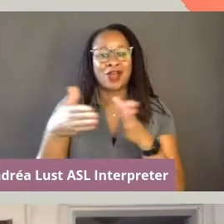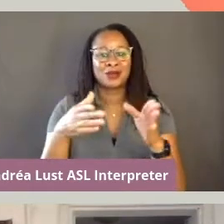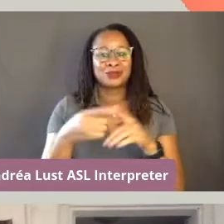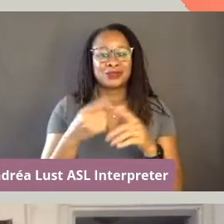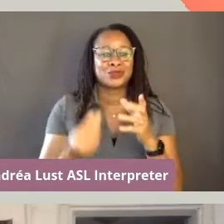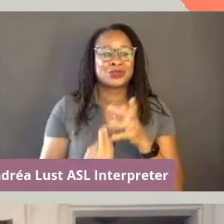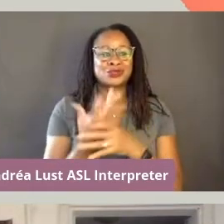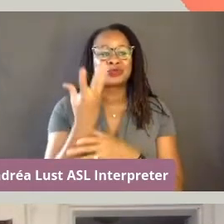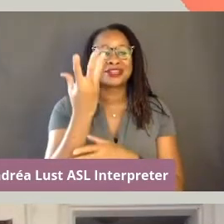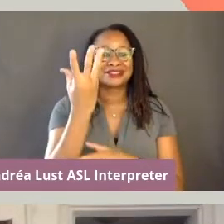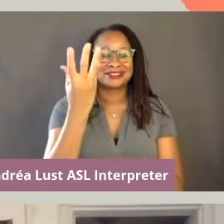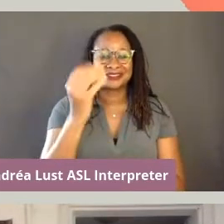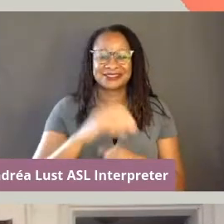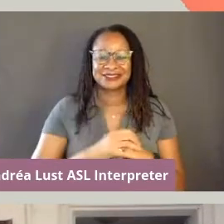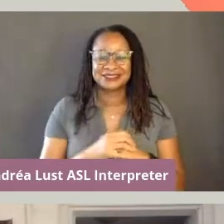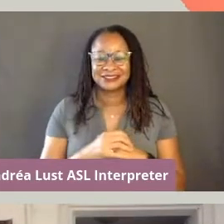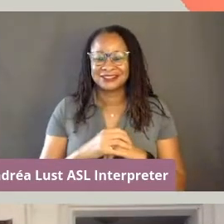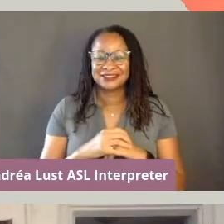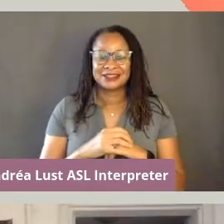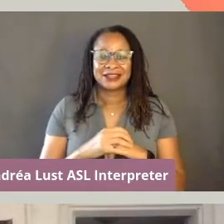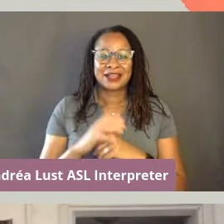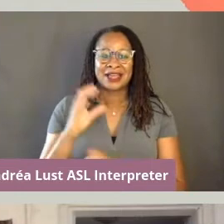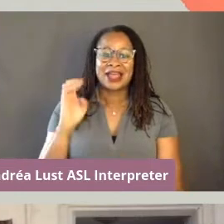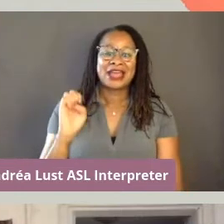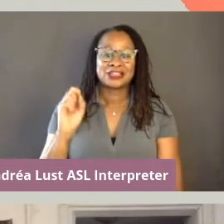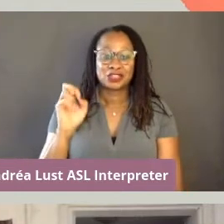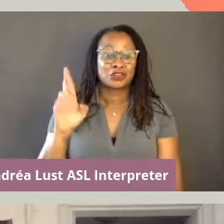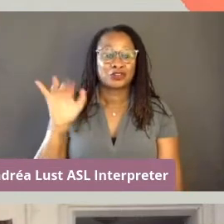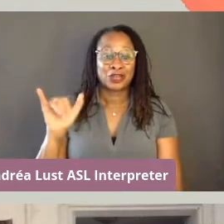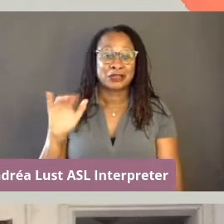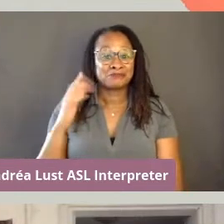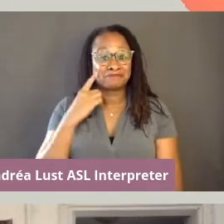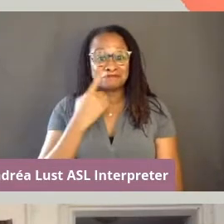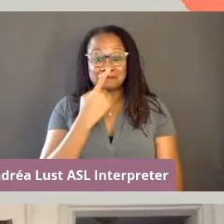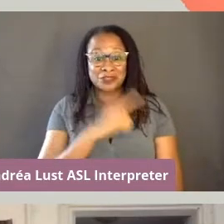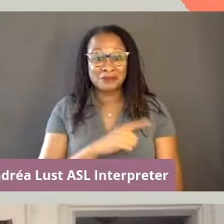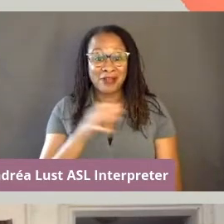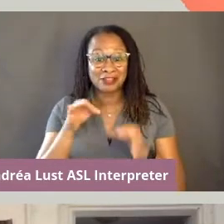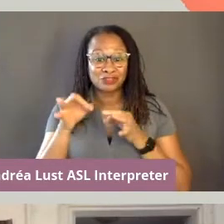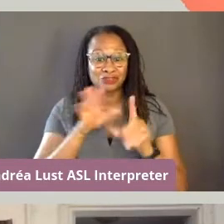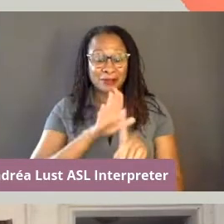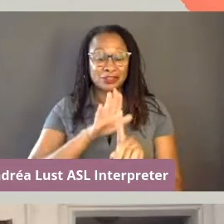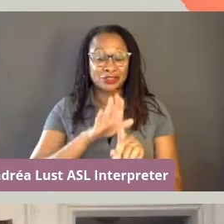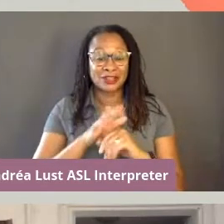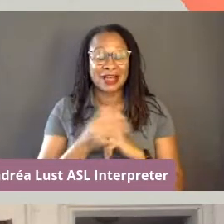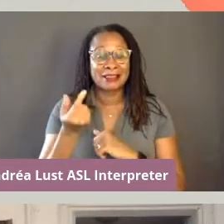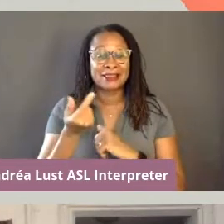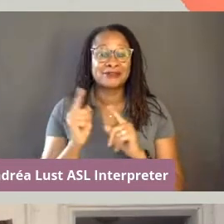And, Esery would you mind describing yourself a little bit to us.